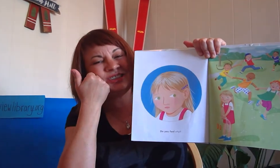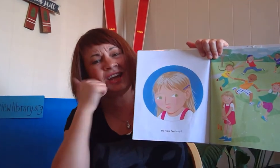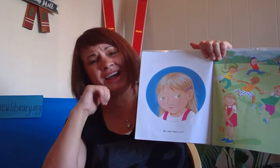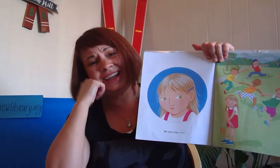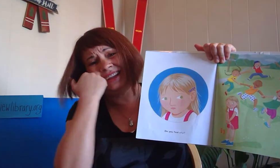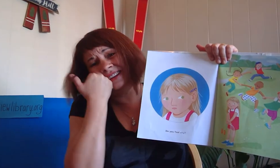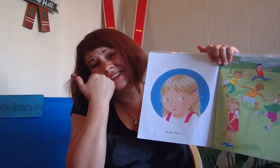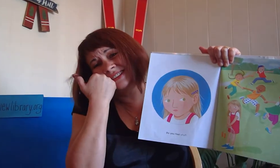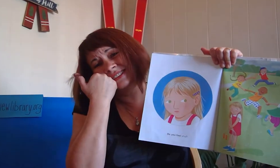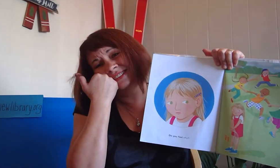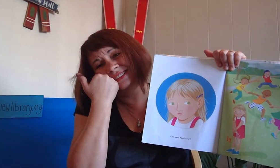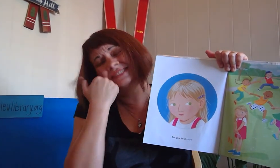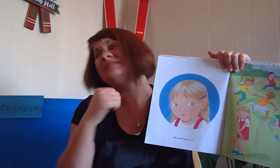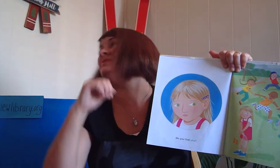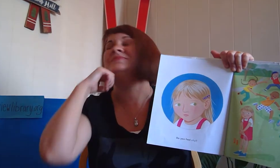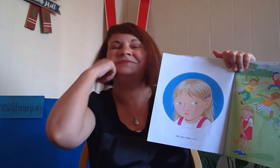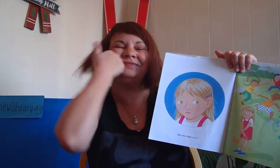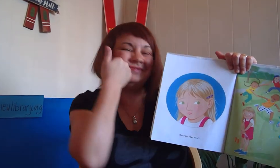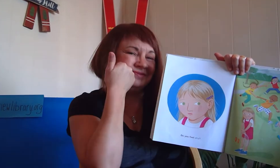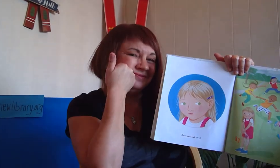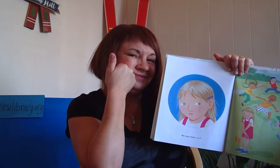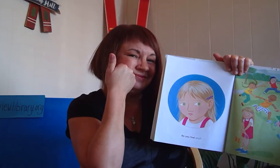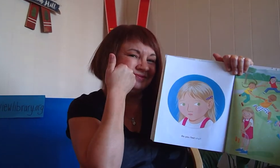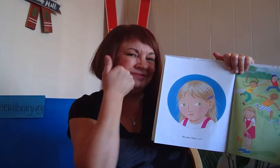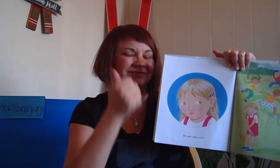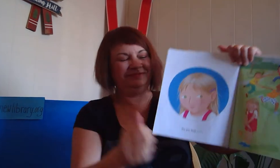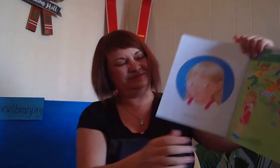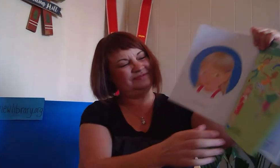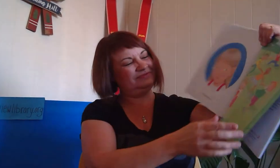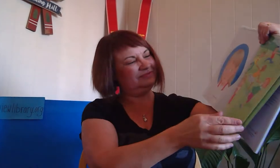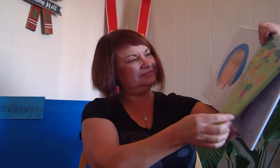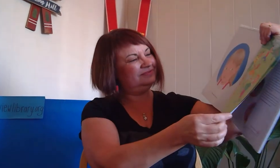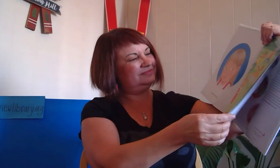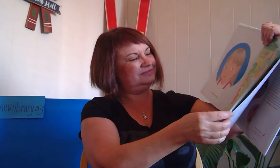shy